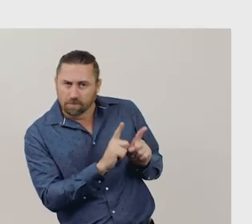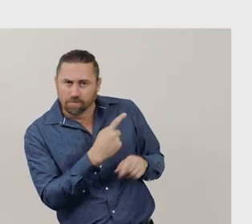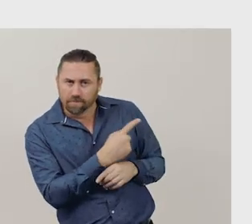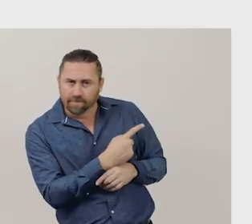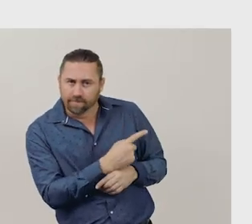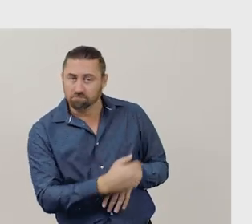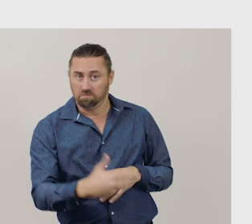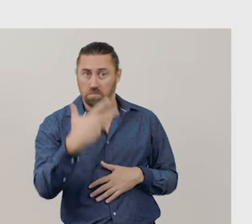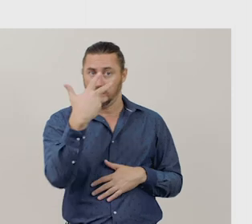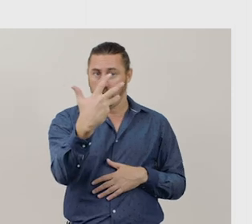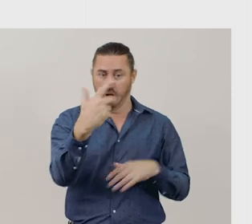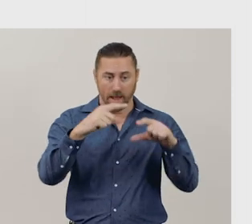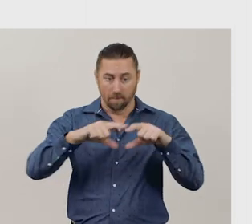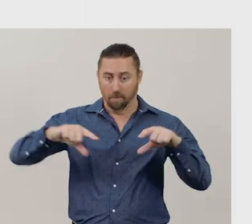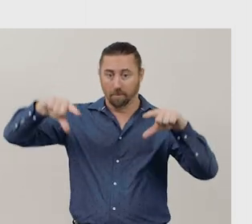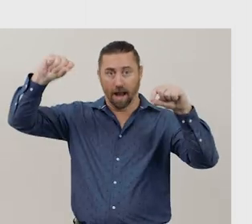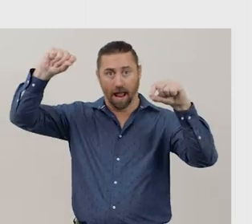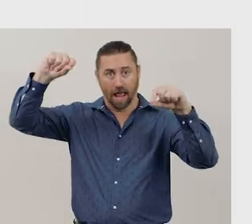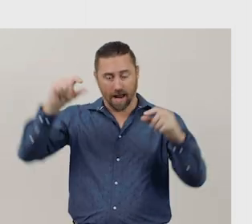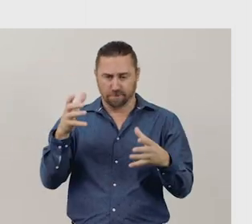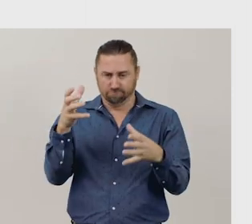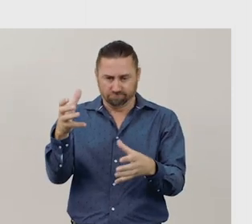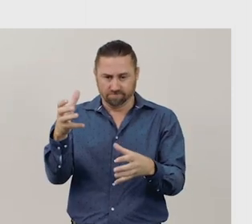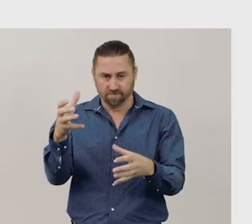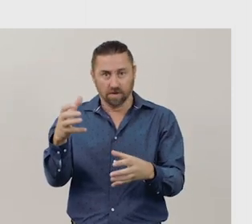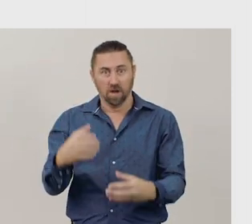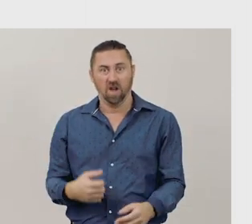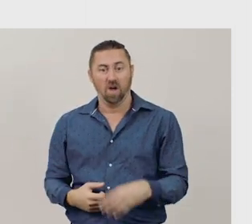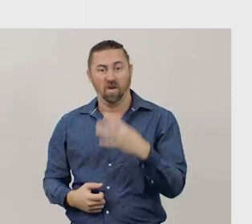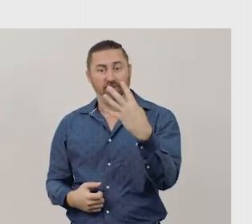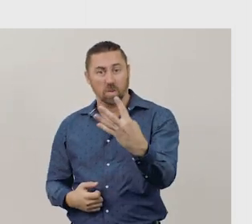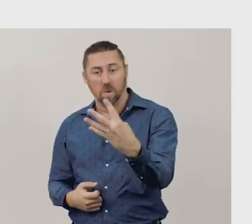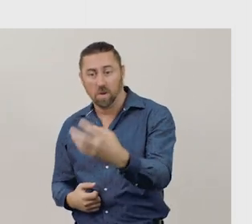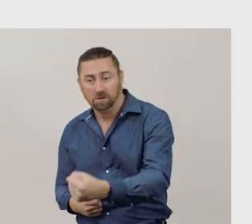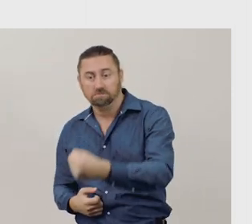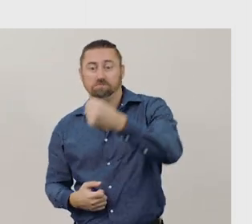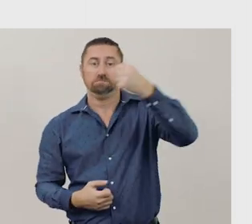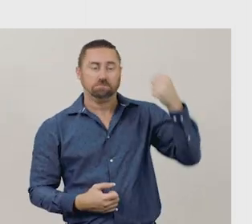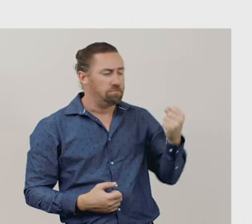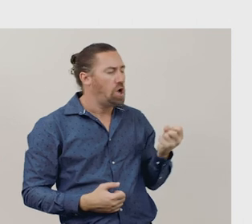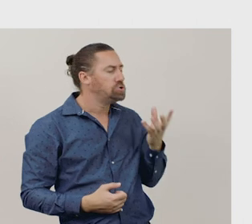9 bananas were in the bunch. 4 bananas were taken away to be eaten.